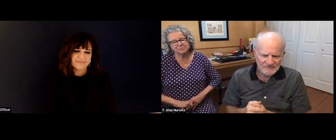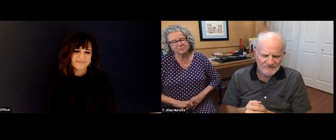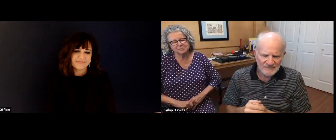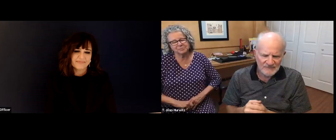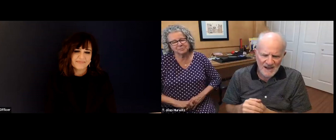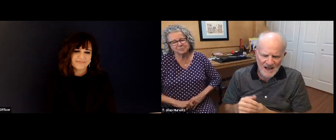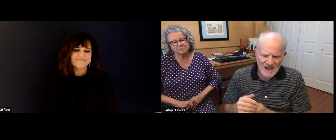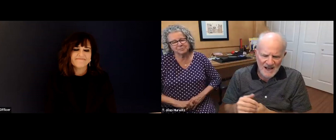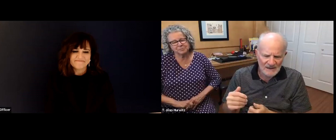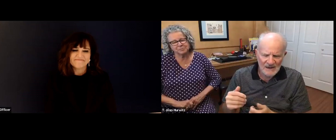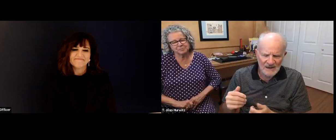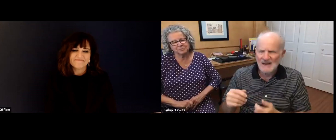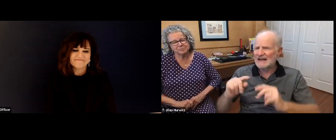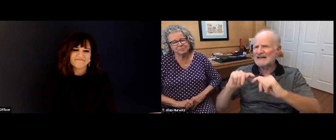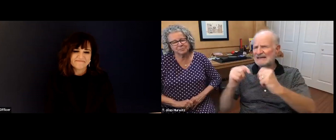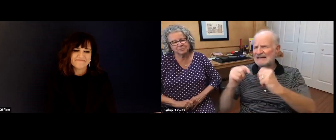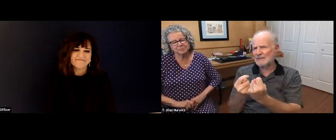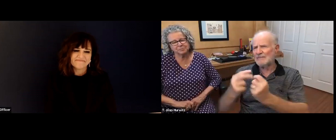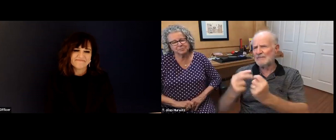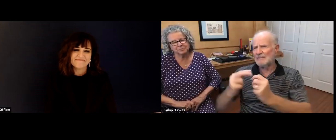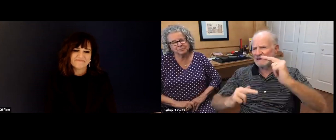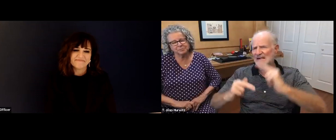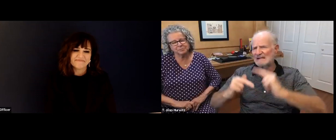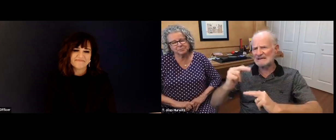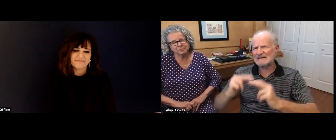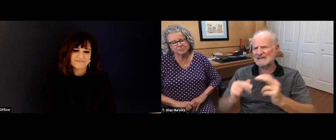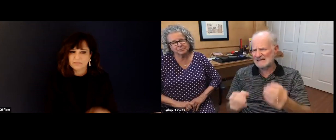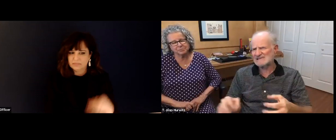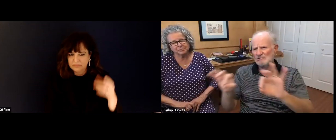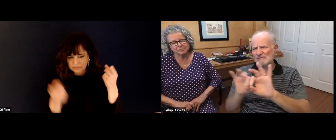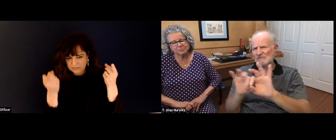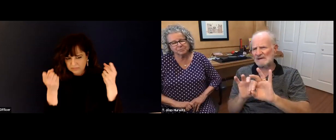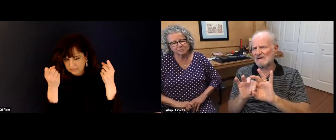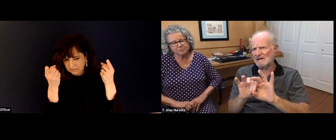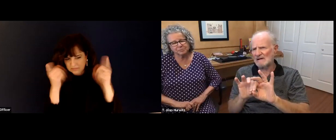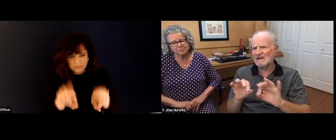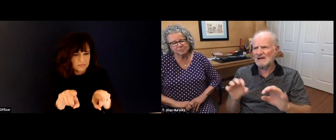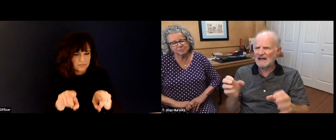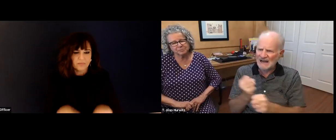that works. And sometimes it doesn't. I agree. And I think that's just part of it as well. That's part of the whole